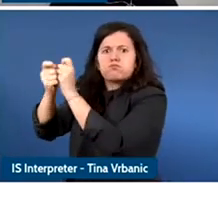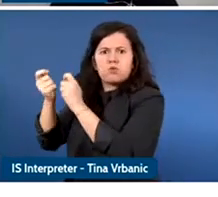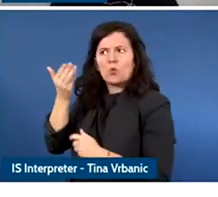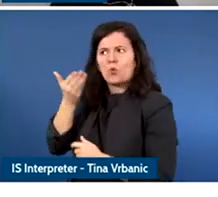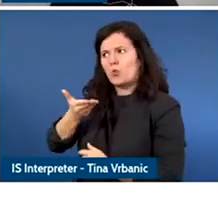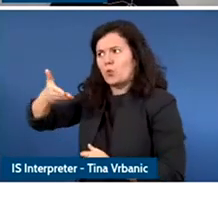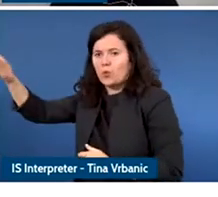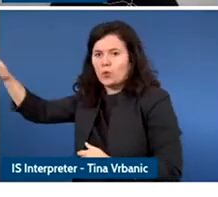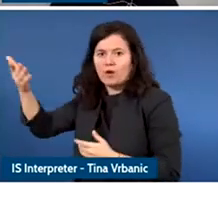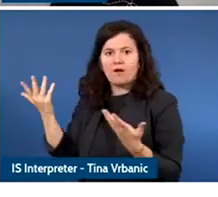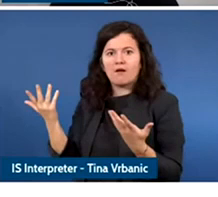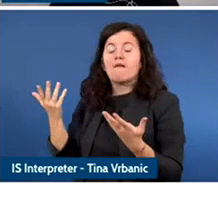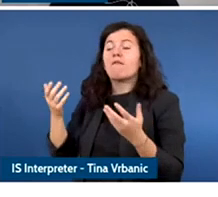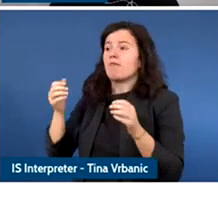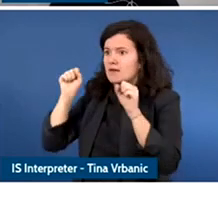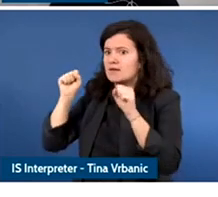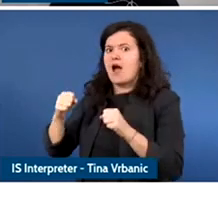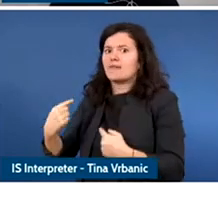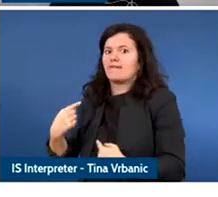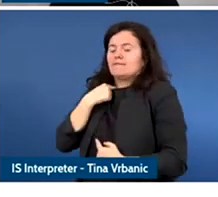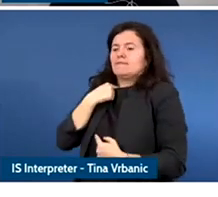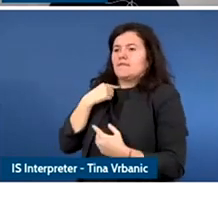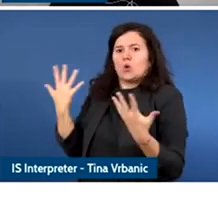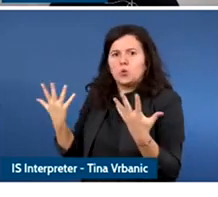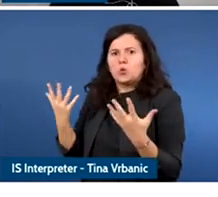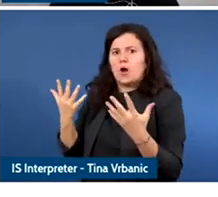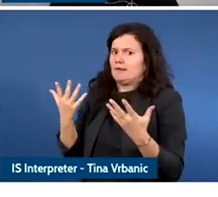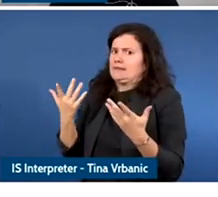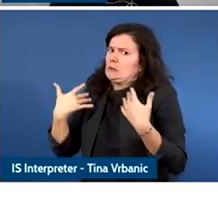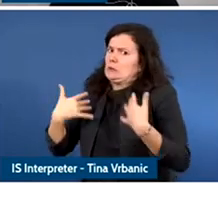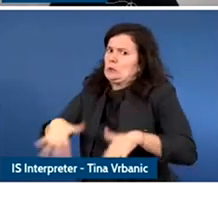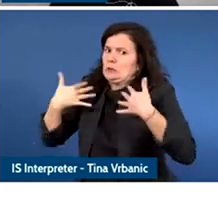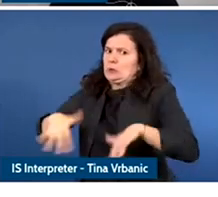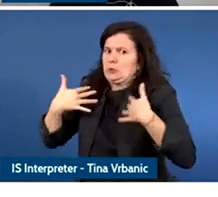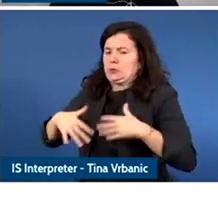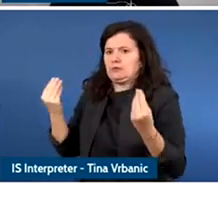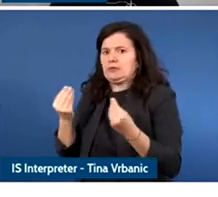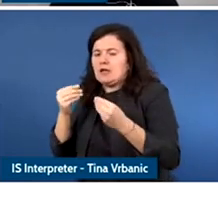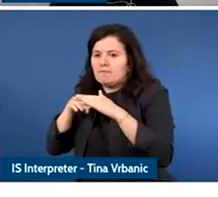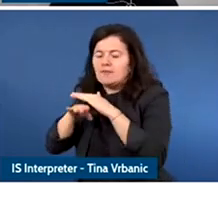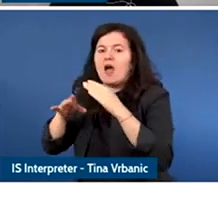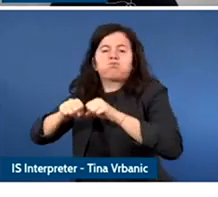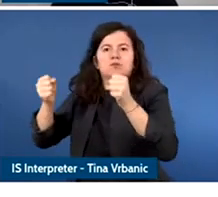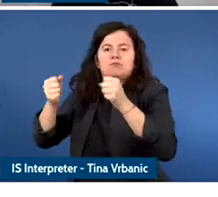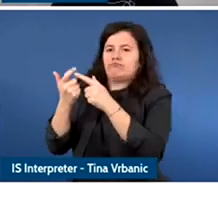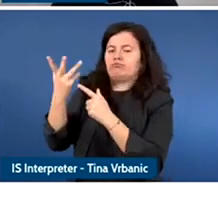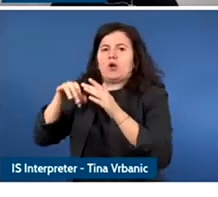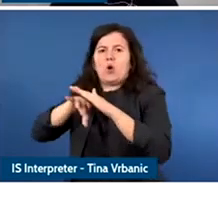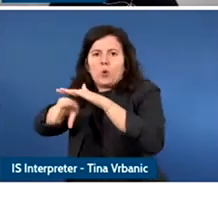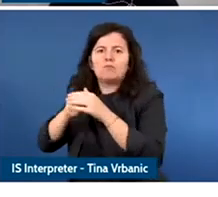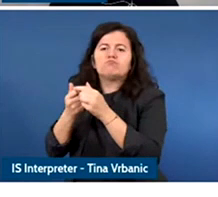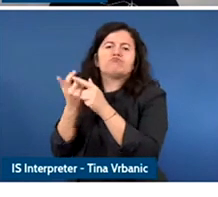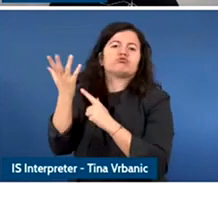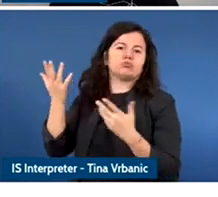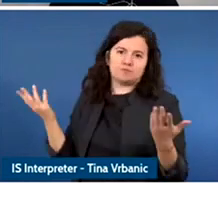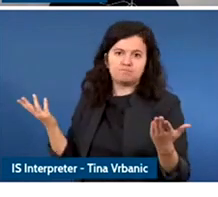we see emerge and it's great to see many new efforts including the ones we are